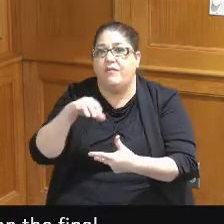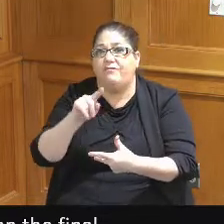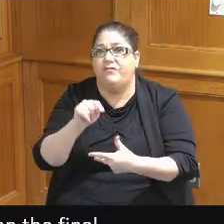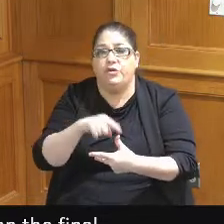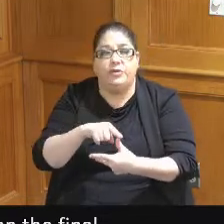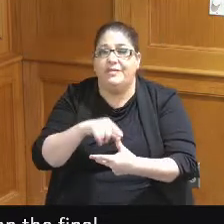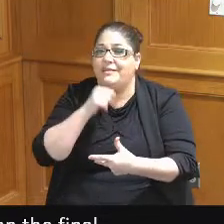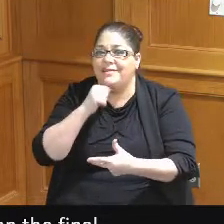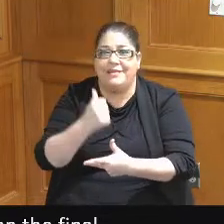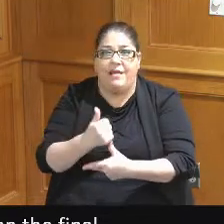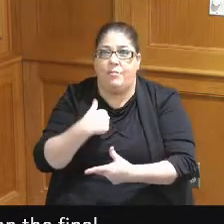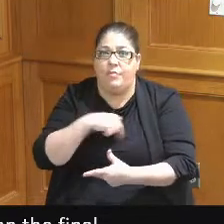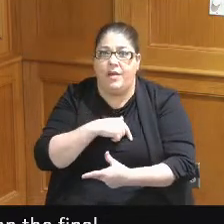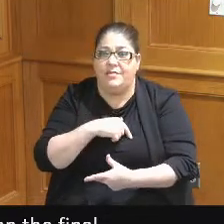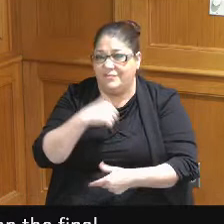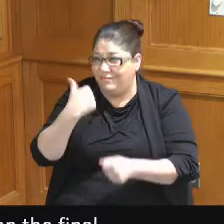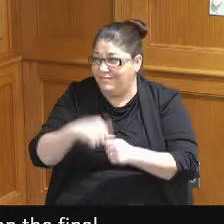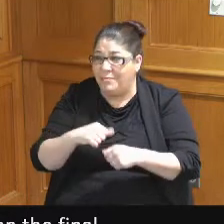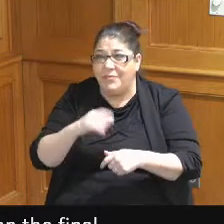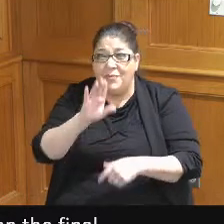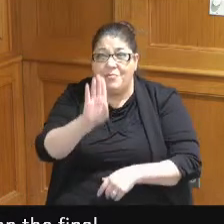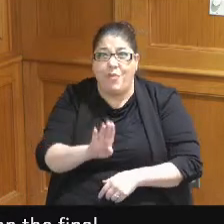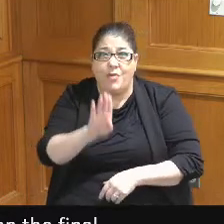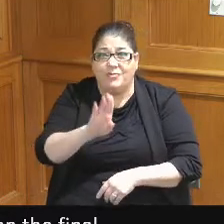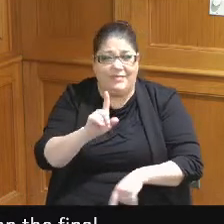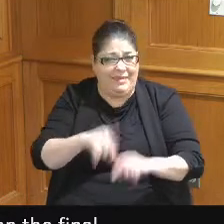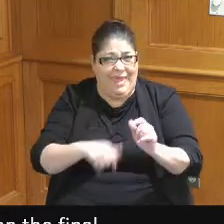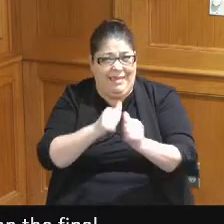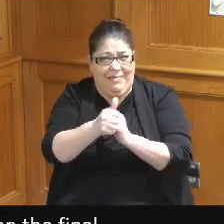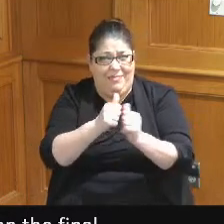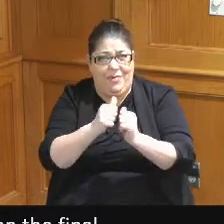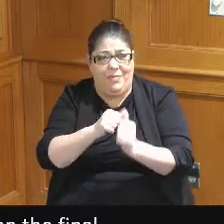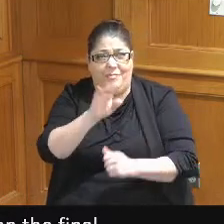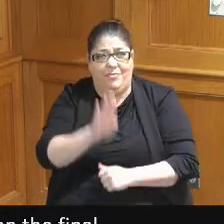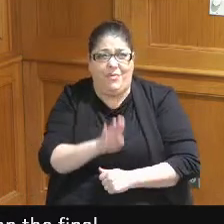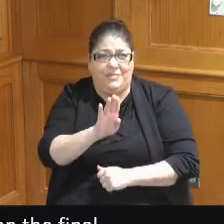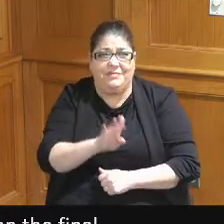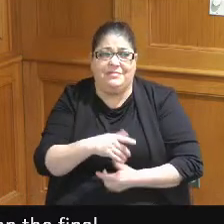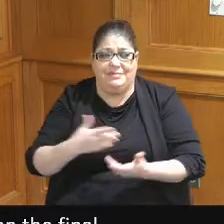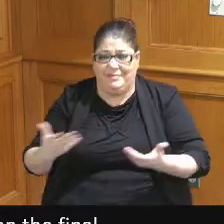the game we went in Boston we can't compete with Boston with this this right here we don't we're